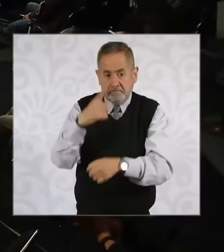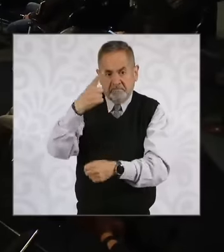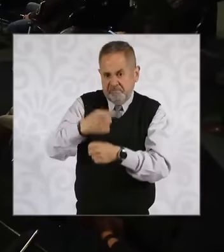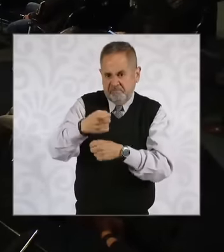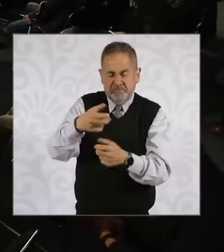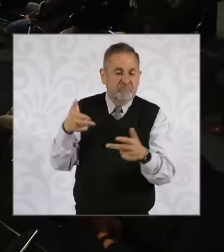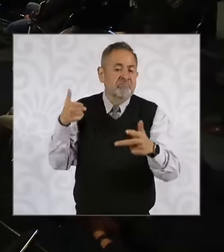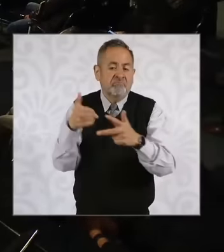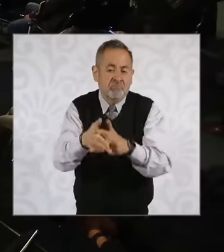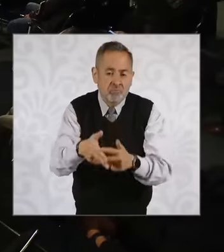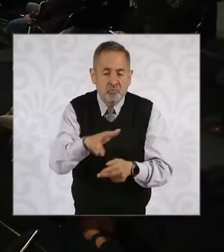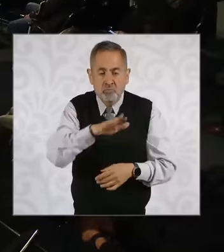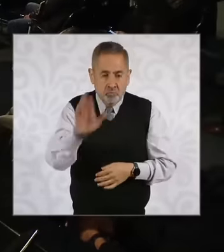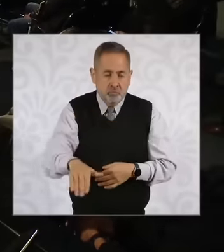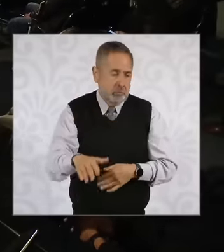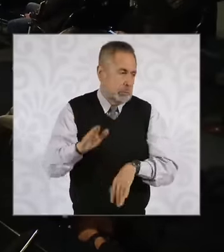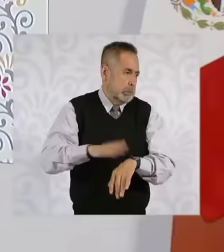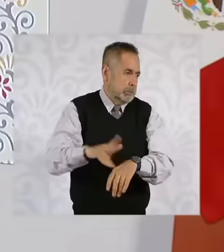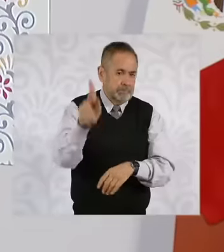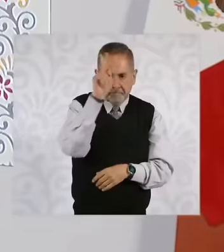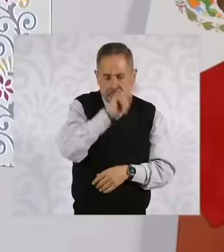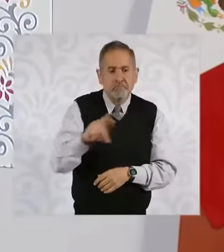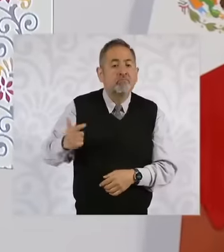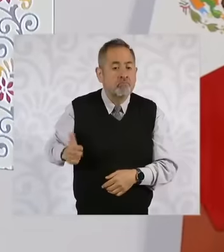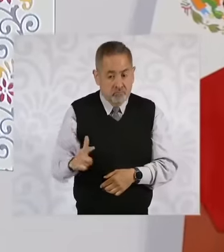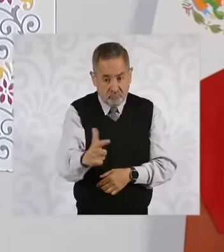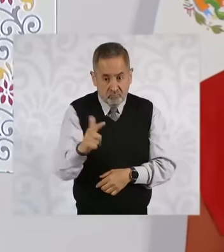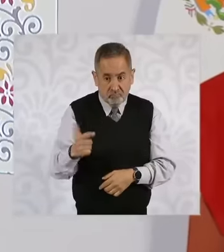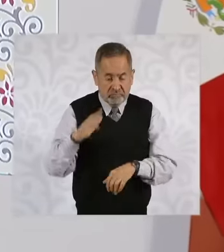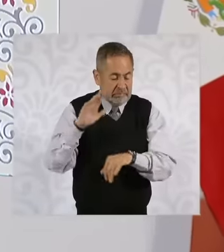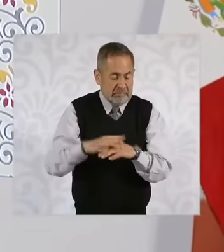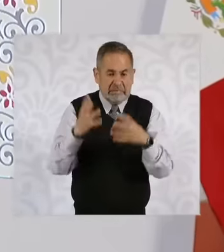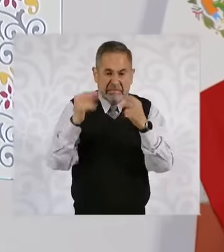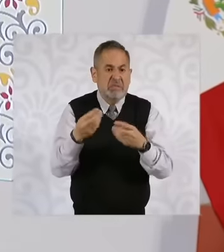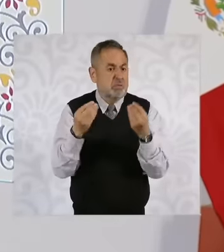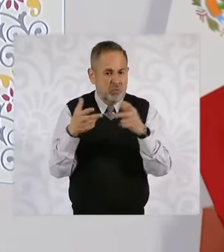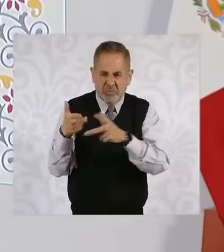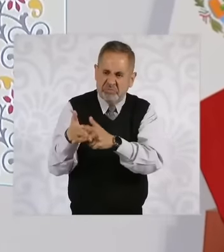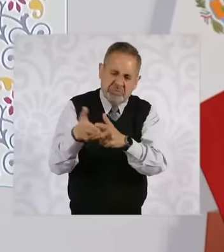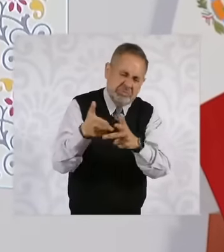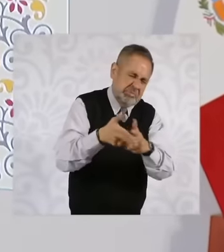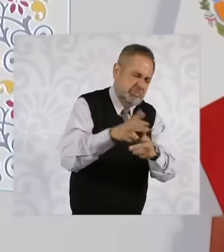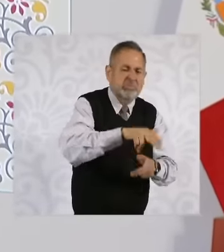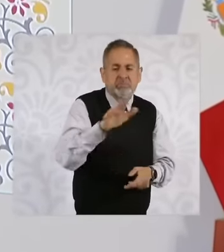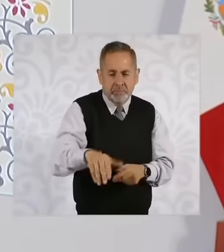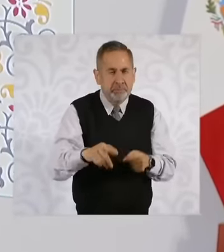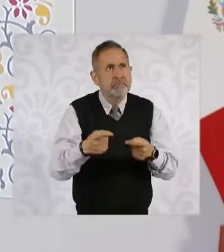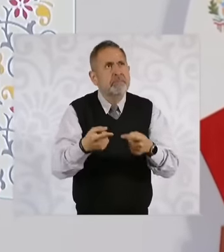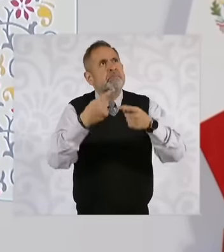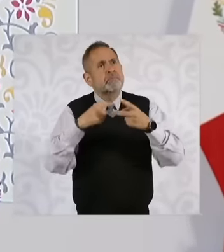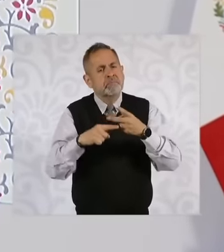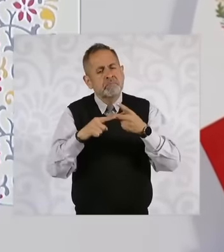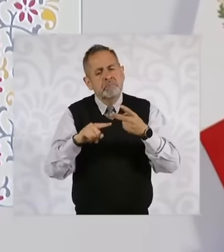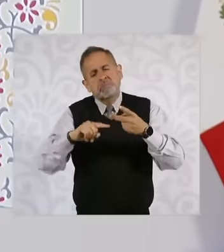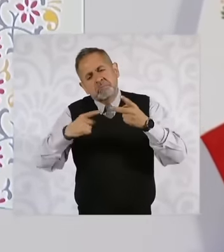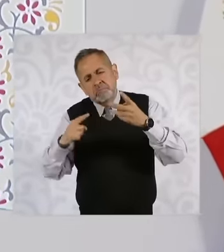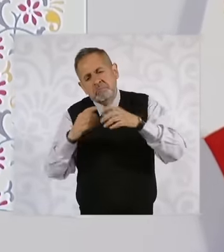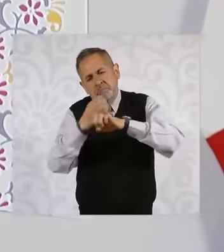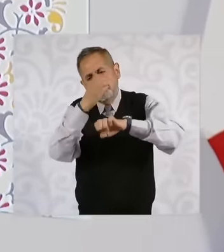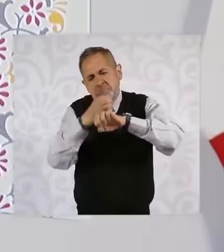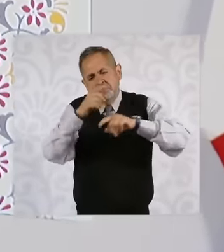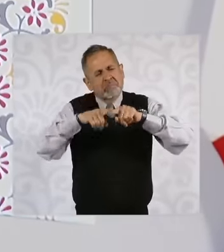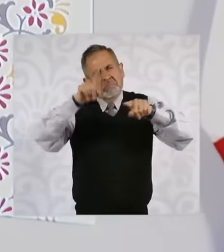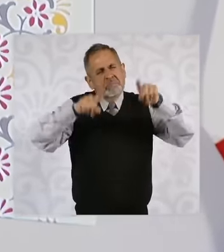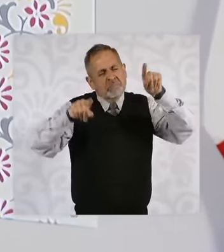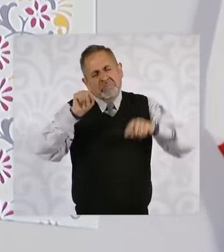is the entity that has the most homicides in the country, followed by other entities depending on the